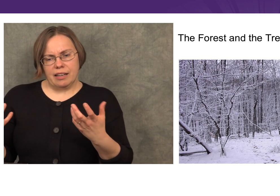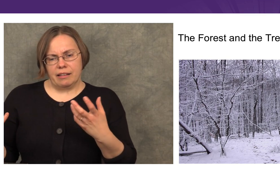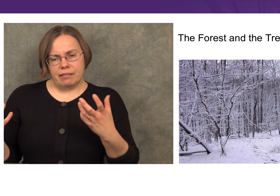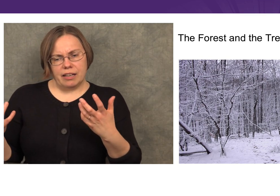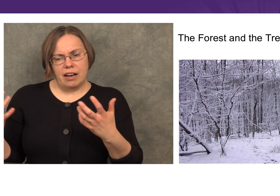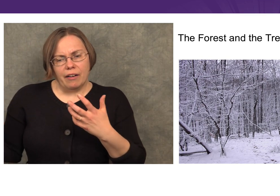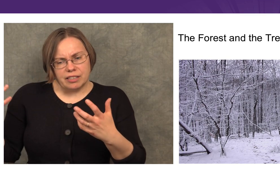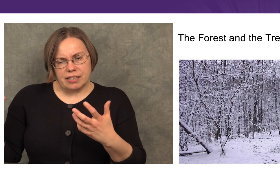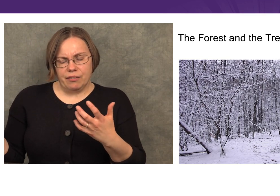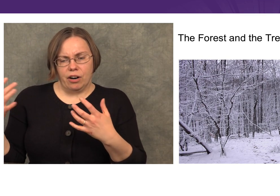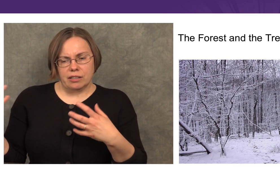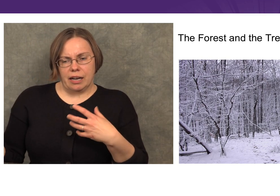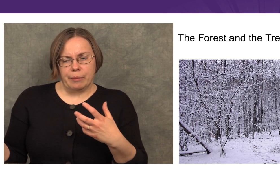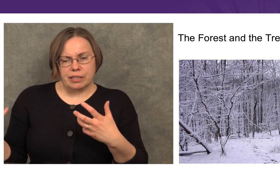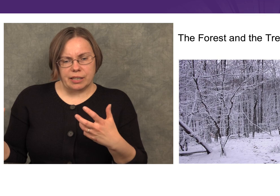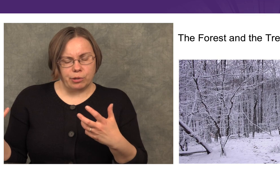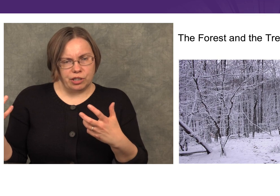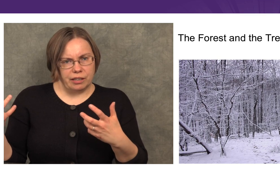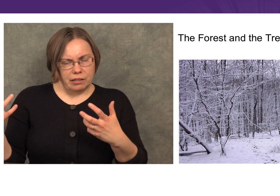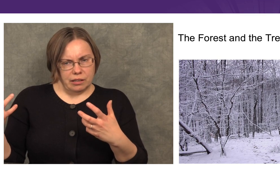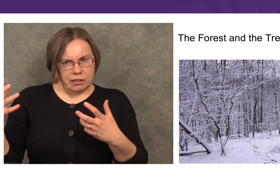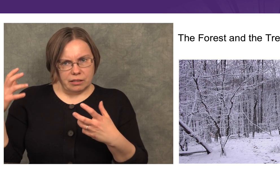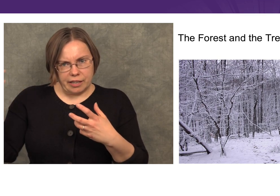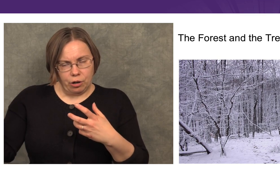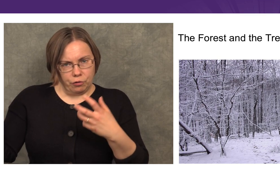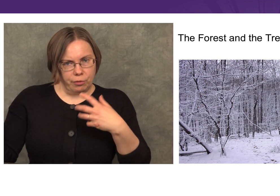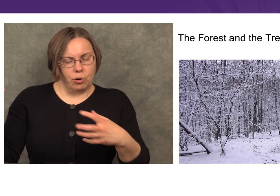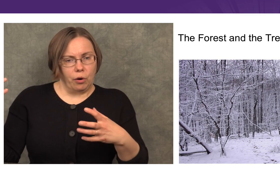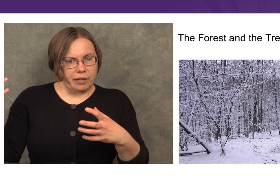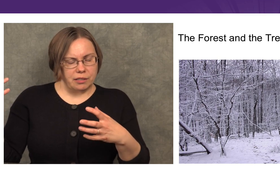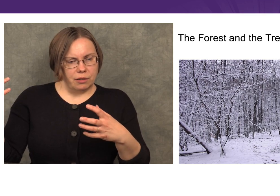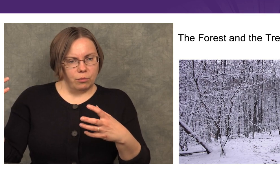that novices have a hard time distinguishing signal from noise—